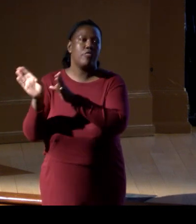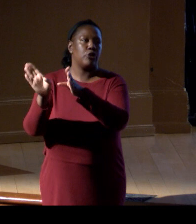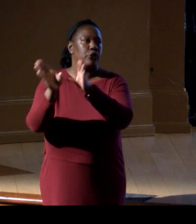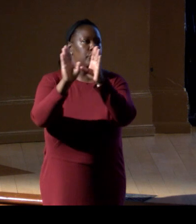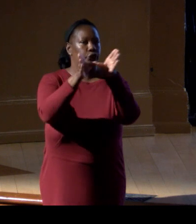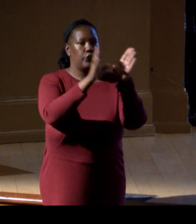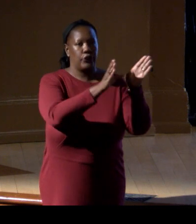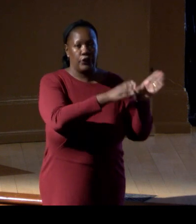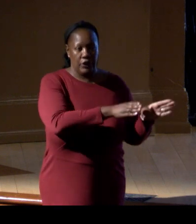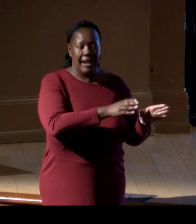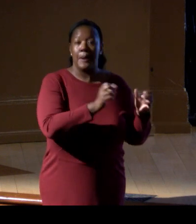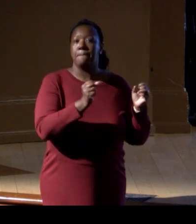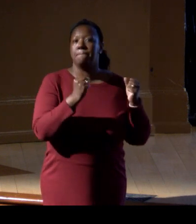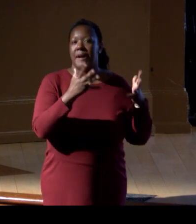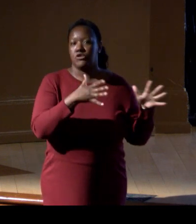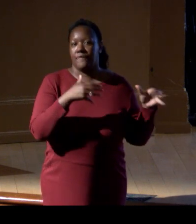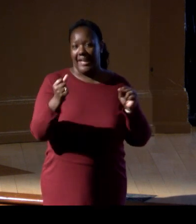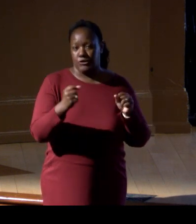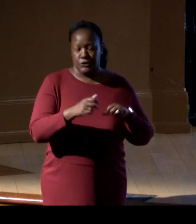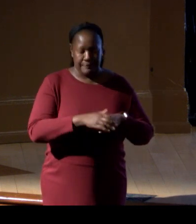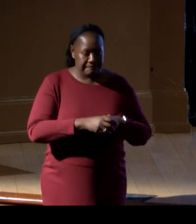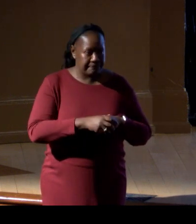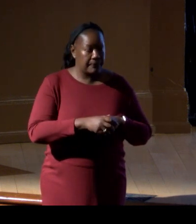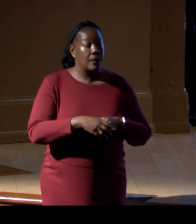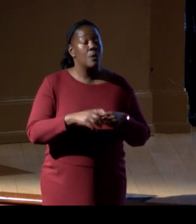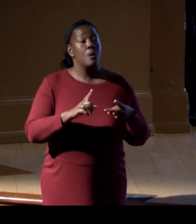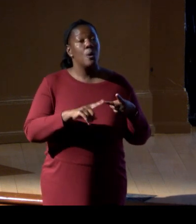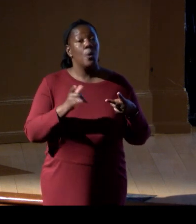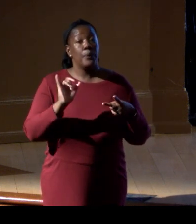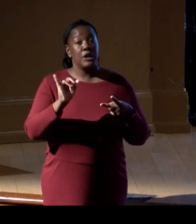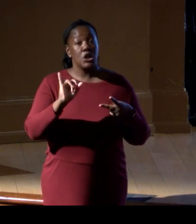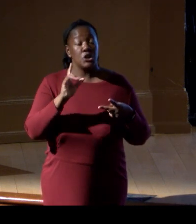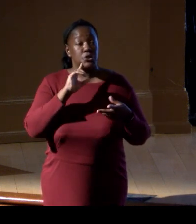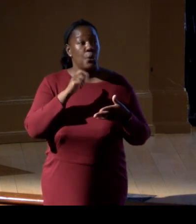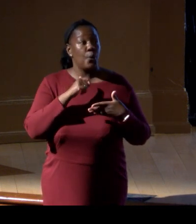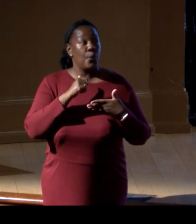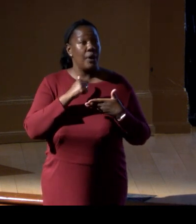We can also help identify areas to protect,